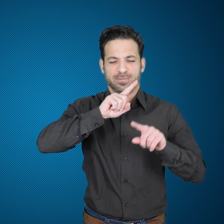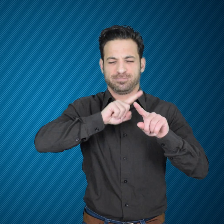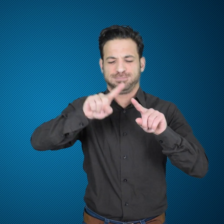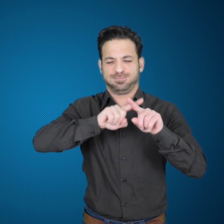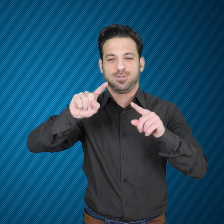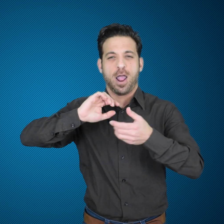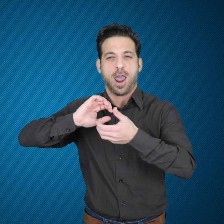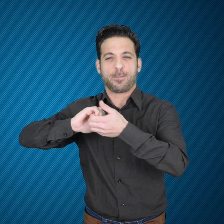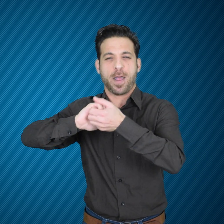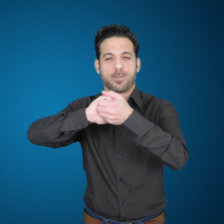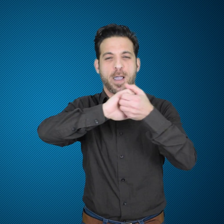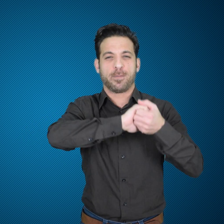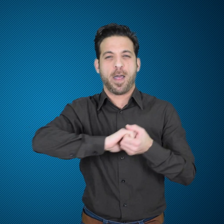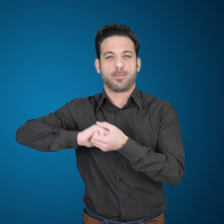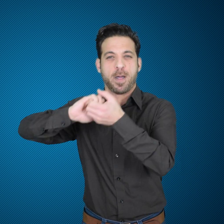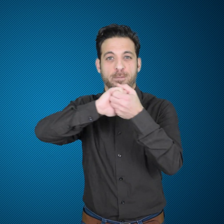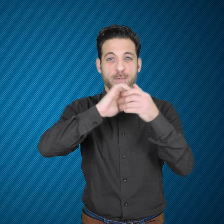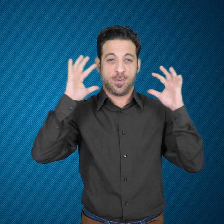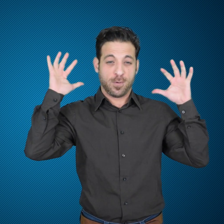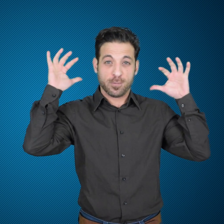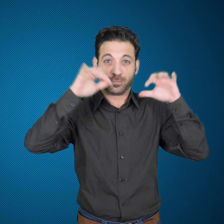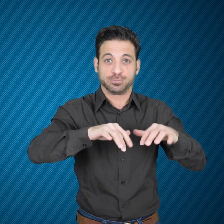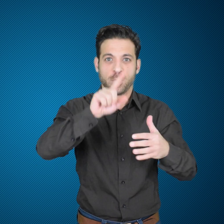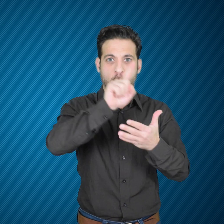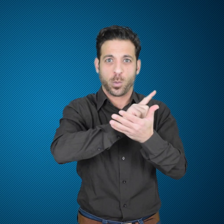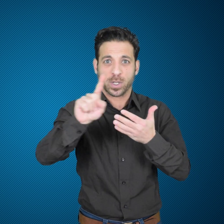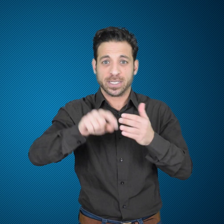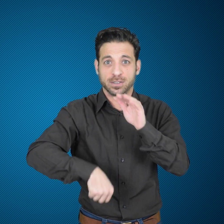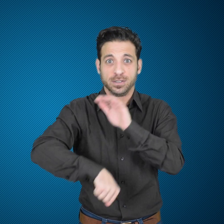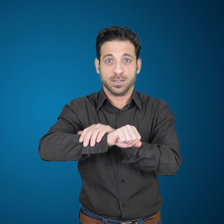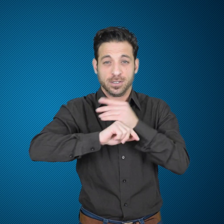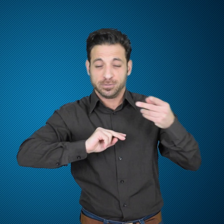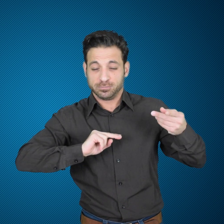together to compete for one week to win the championship.